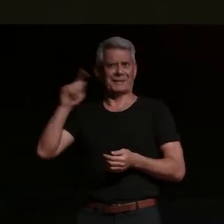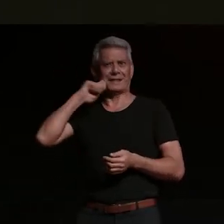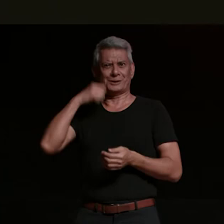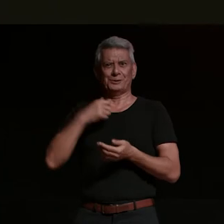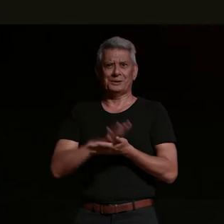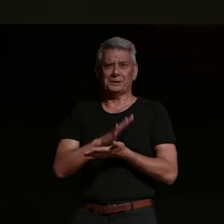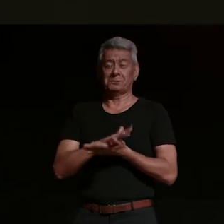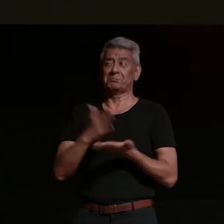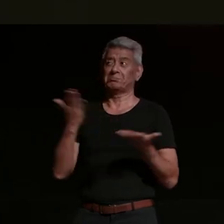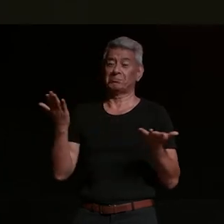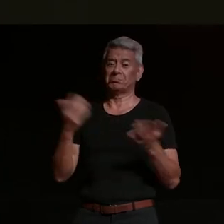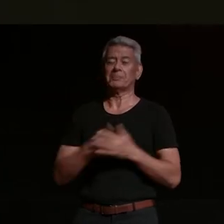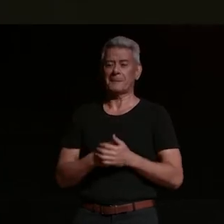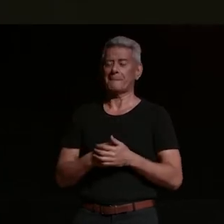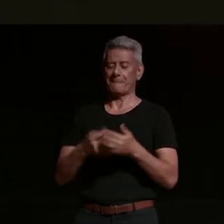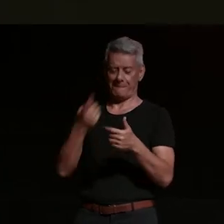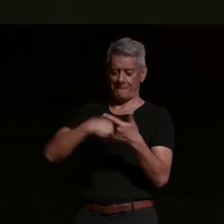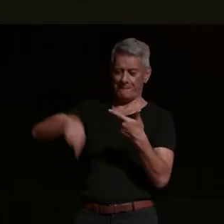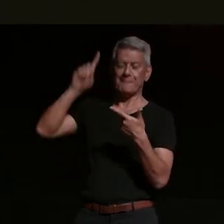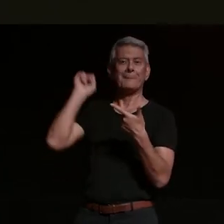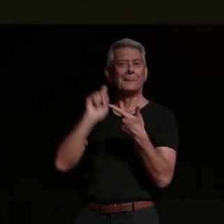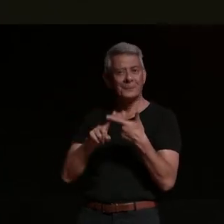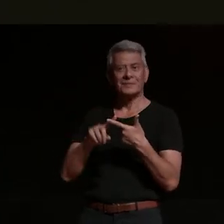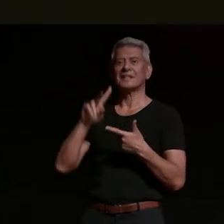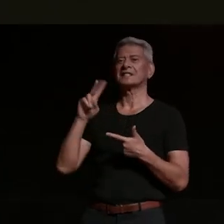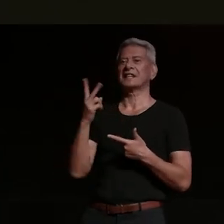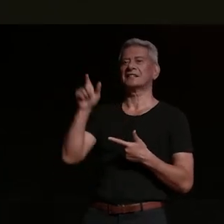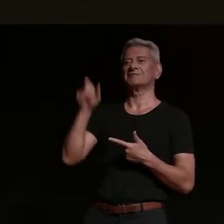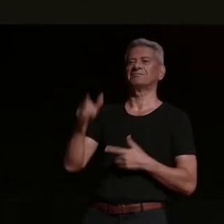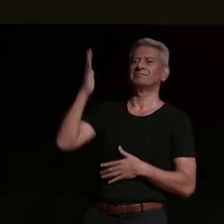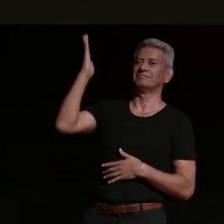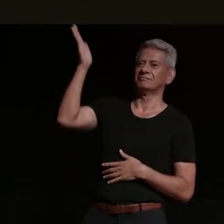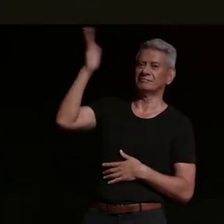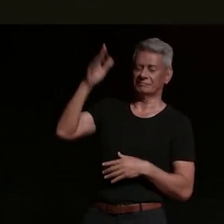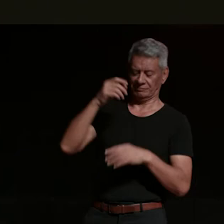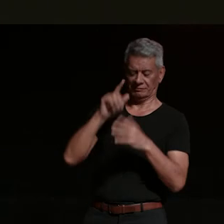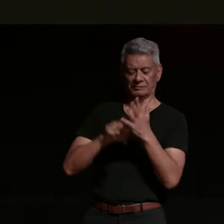okay so uh anyway we're gonna move on to our next speaker our next speaker is jordan cadell